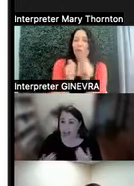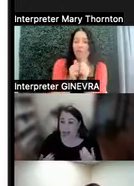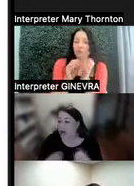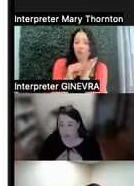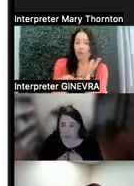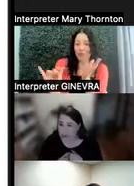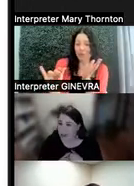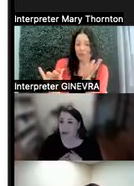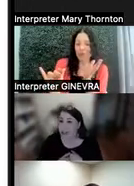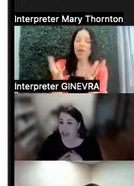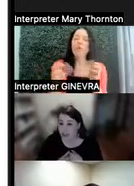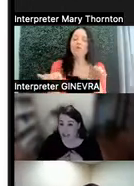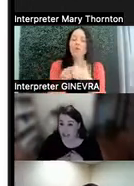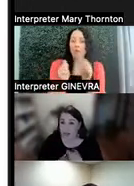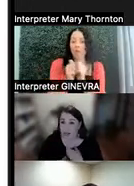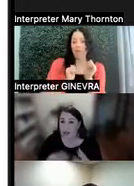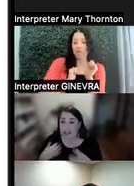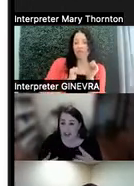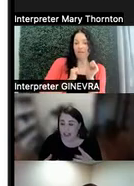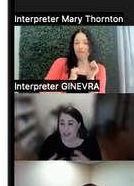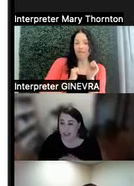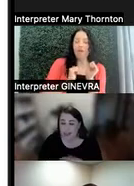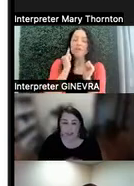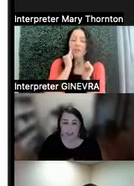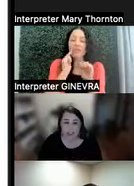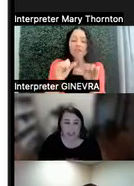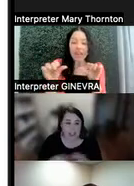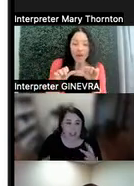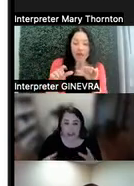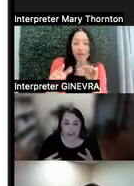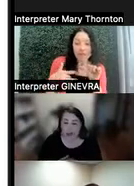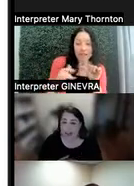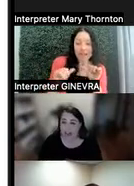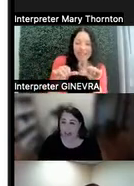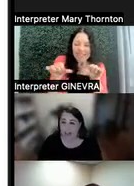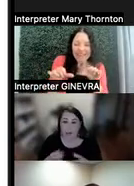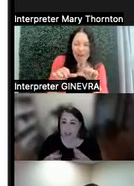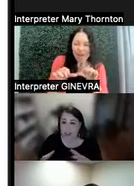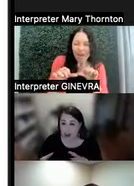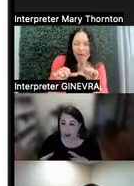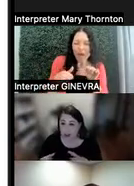We also want to do that with ourselves. So if there's an area that you feel like, this is an area where I'm really strong